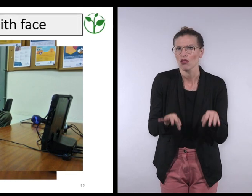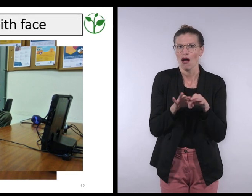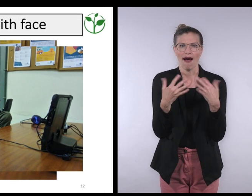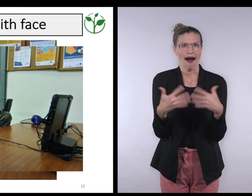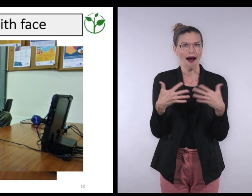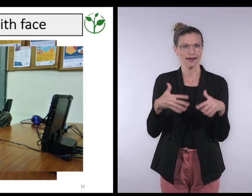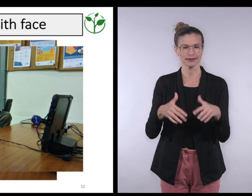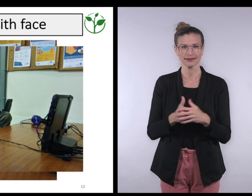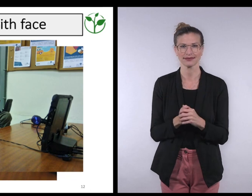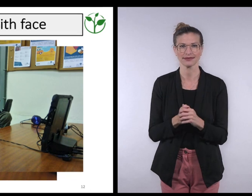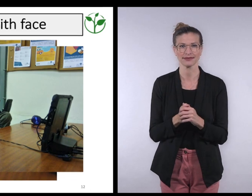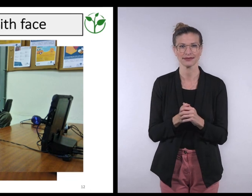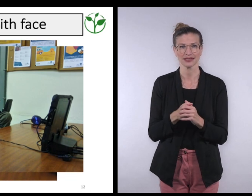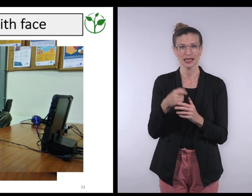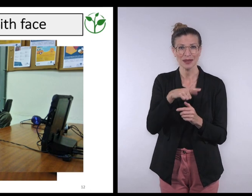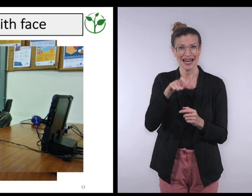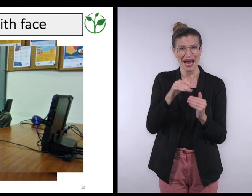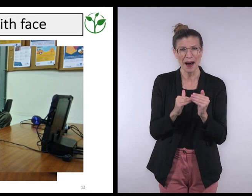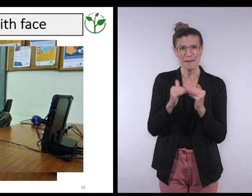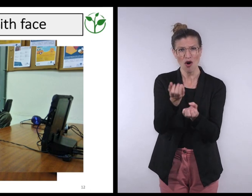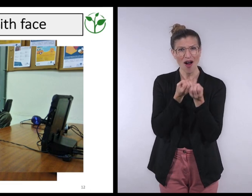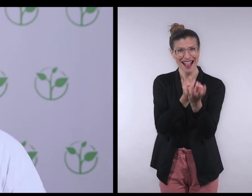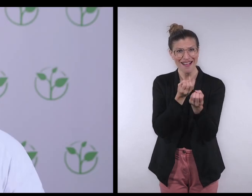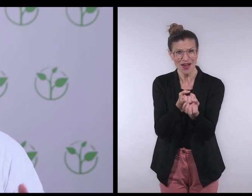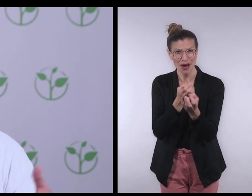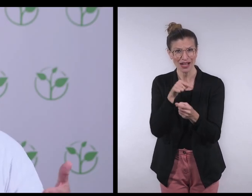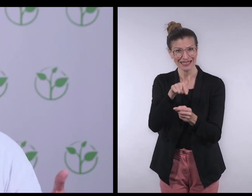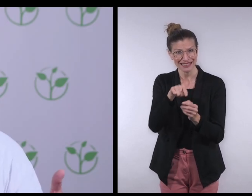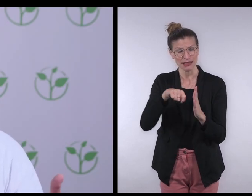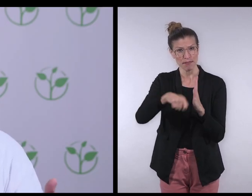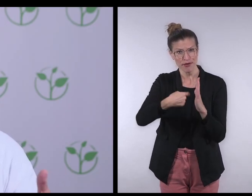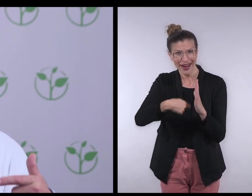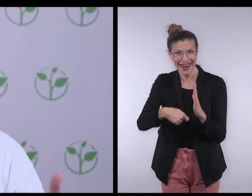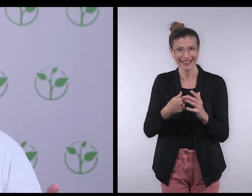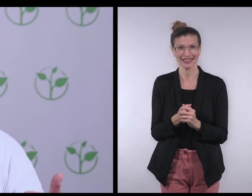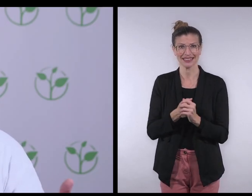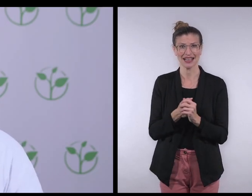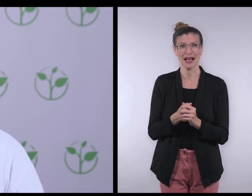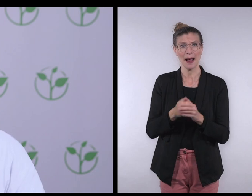This is very important. If you need more information about the project: